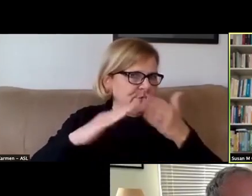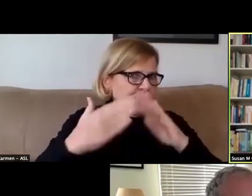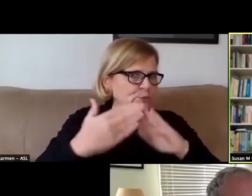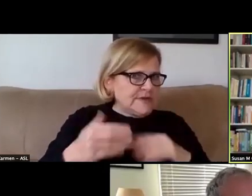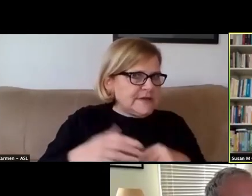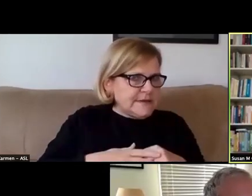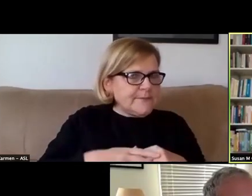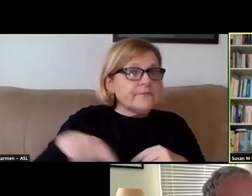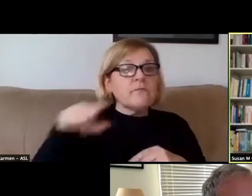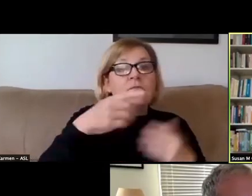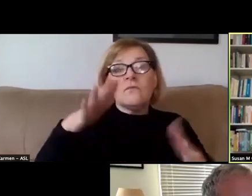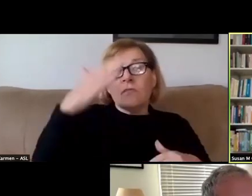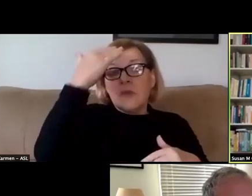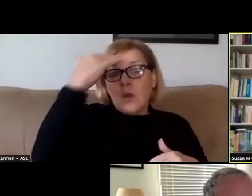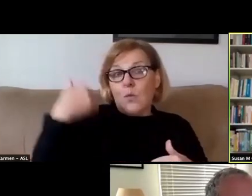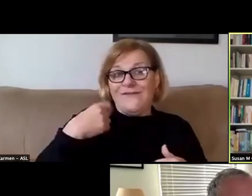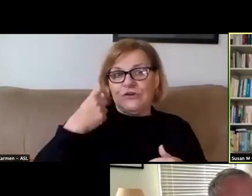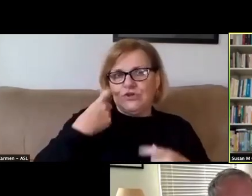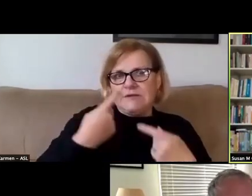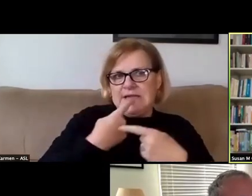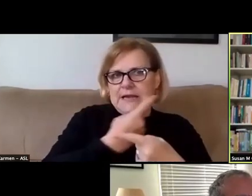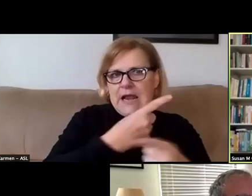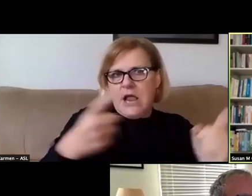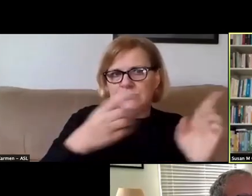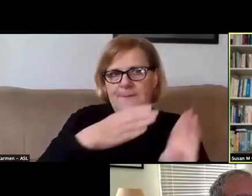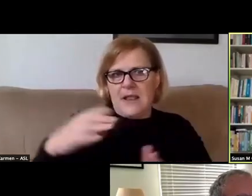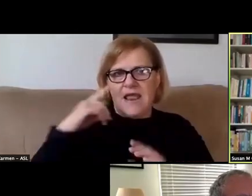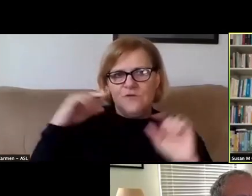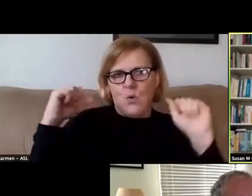As you know, we've just announced our plans for winter '21.